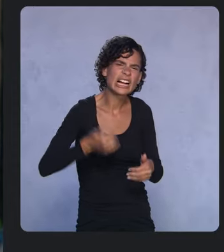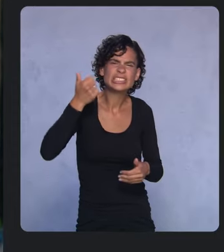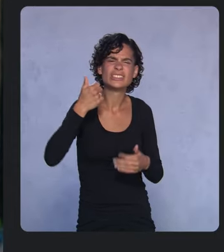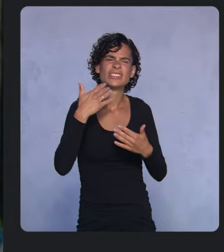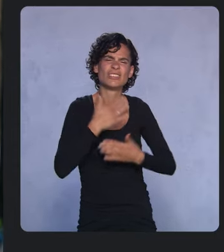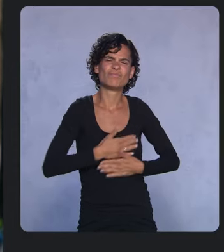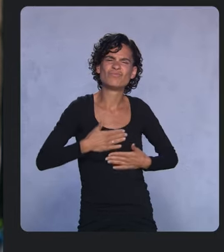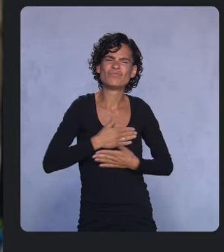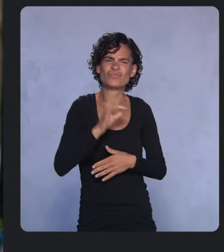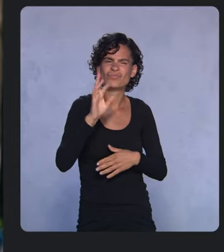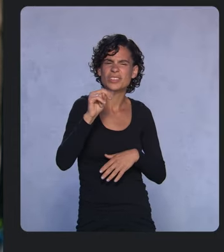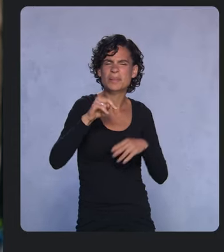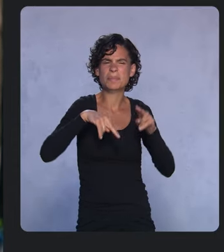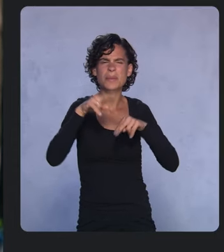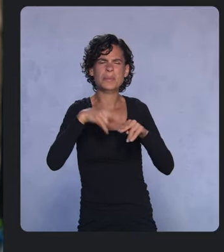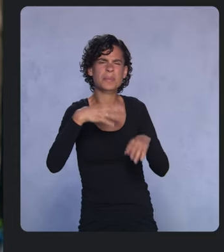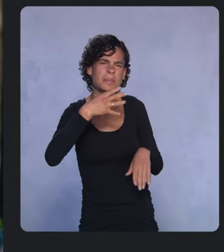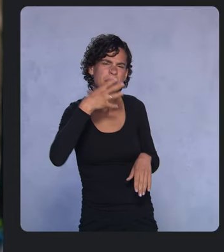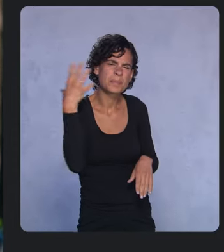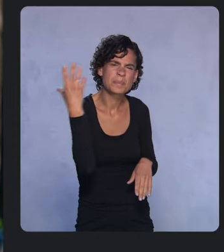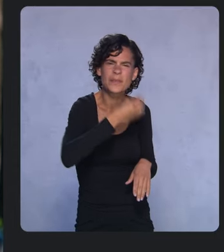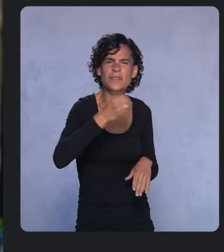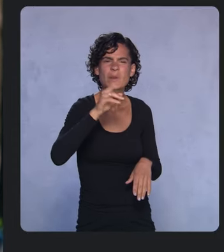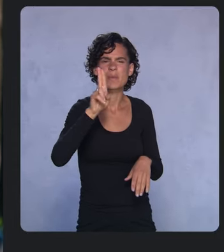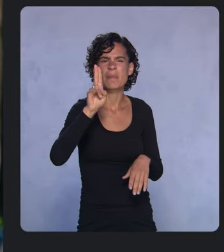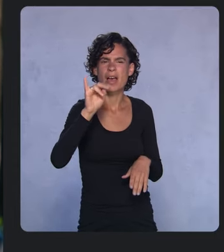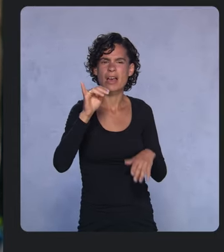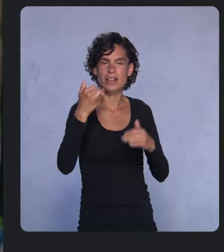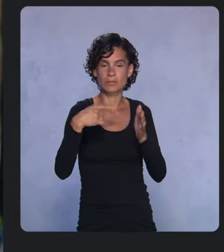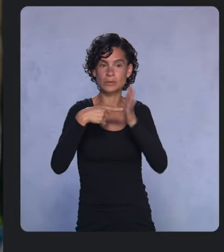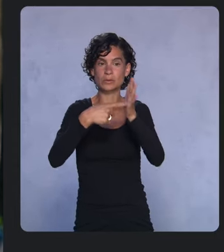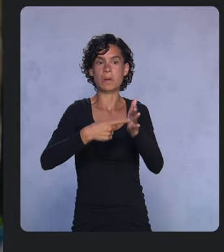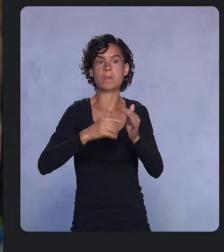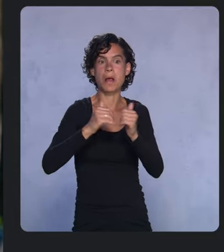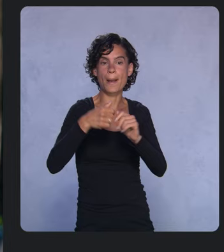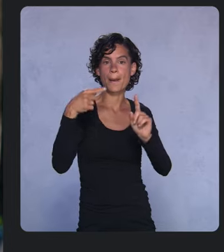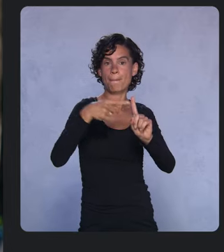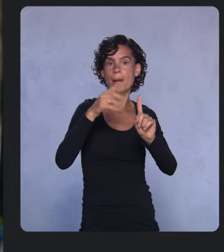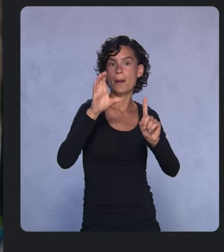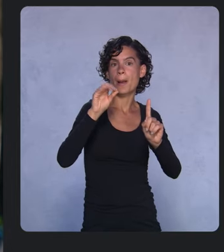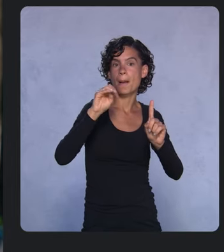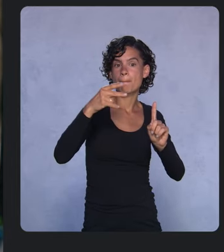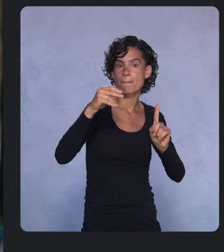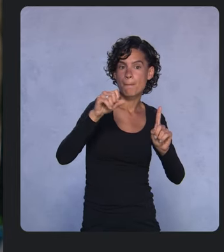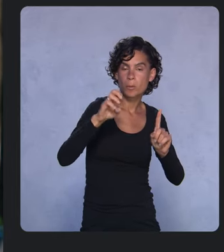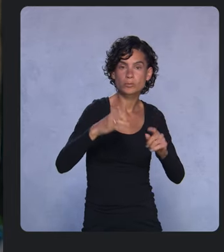Today, I would like to show you how you can add Compose to an existing app. So here’s an app I wrote using Views.